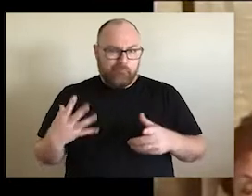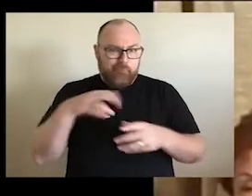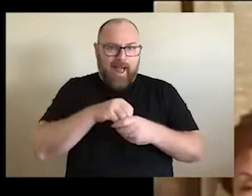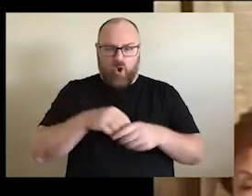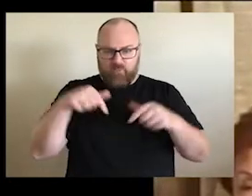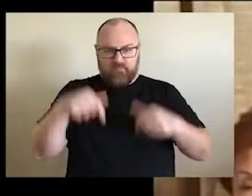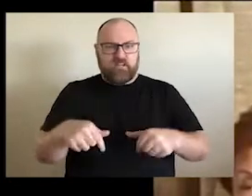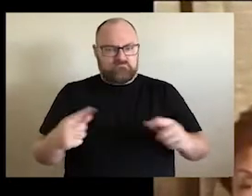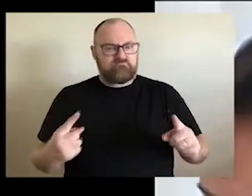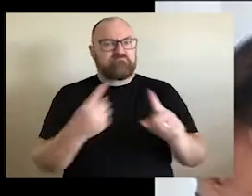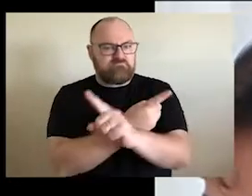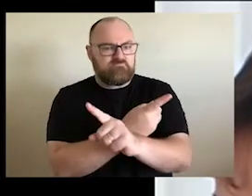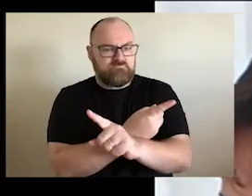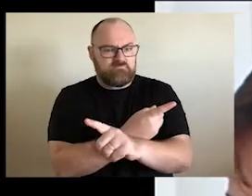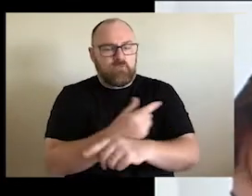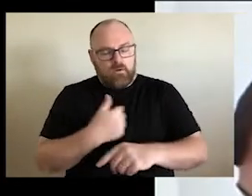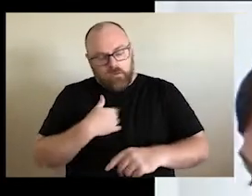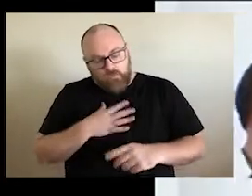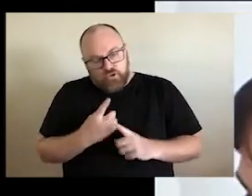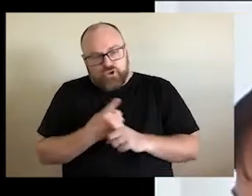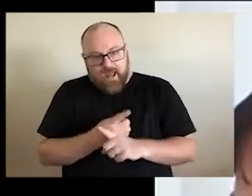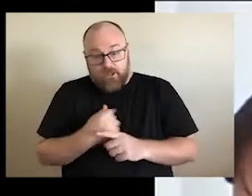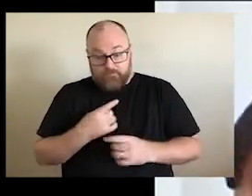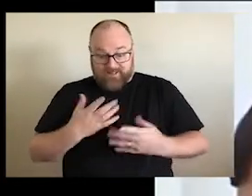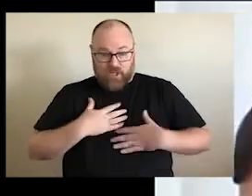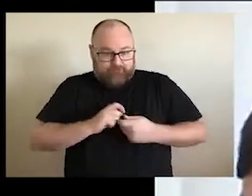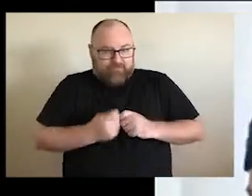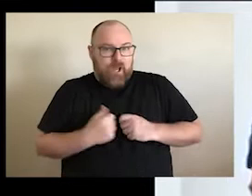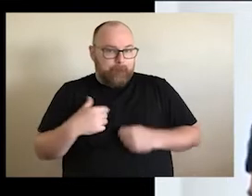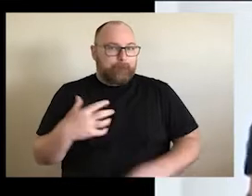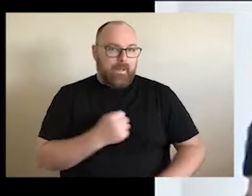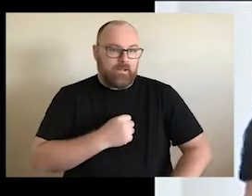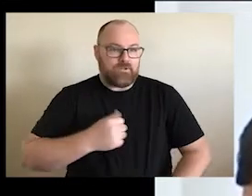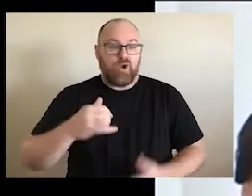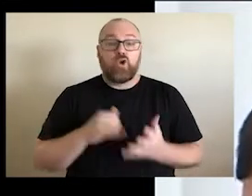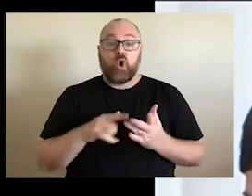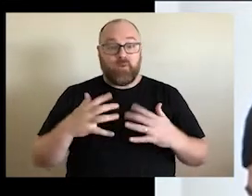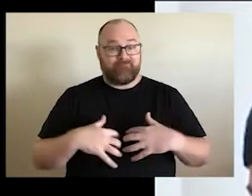is not going to be enough and I want to change and I have to change to, I know that. So we started this group called